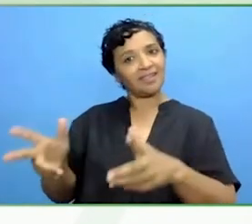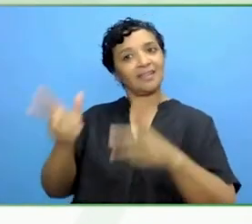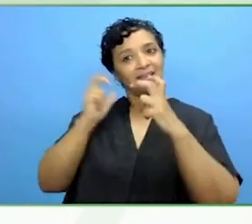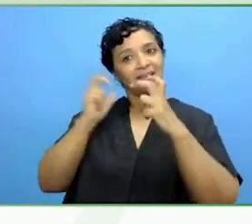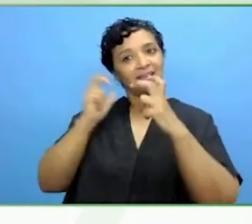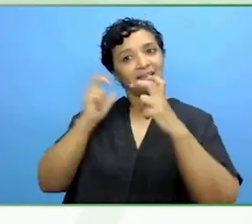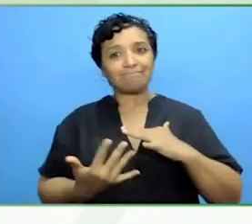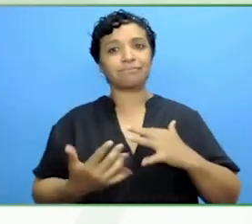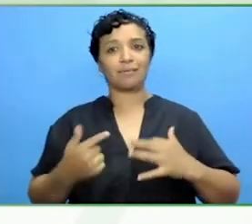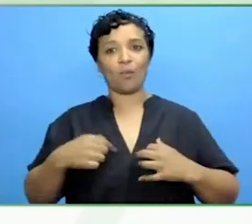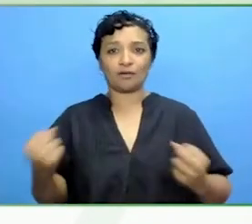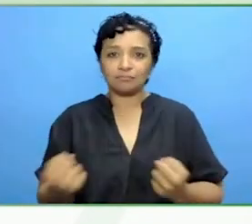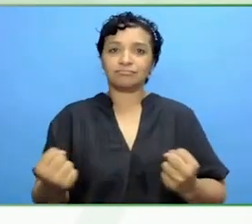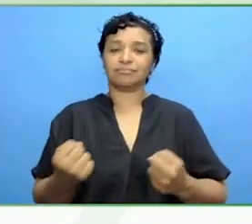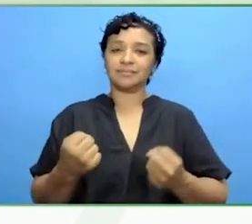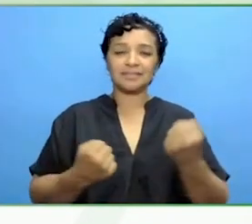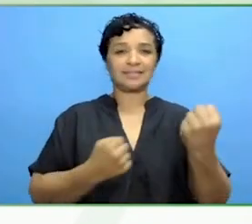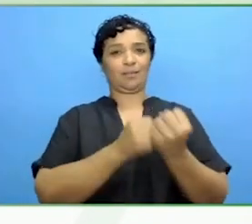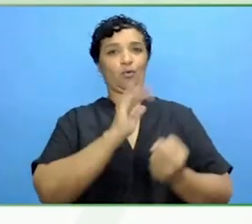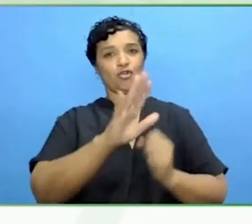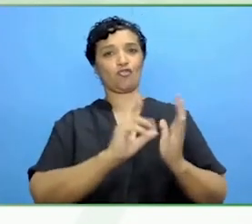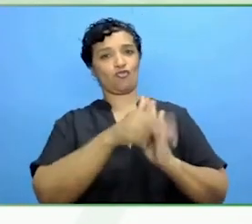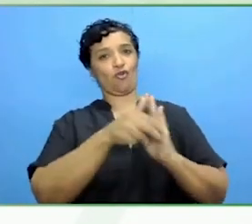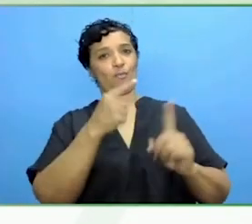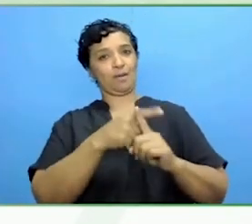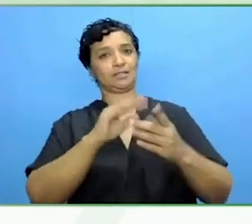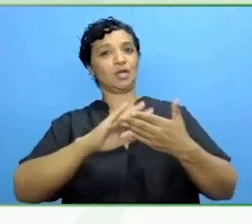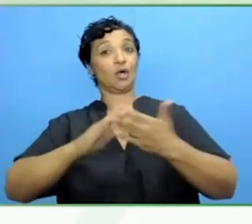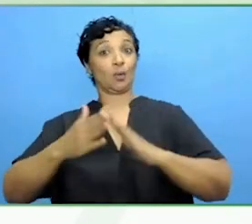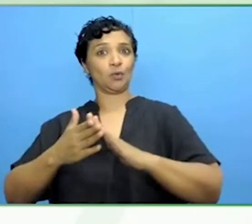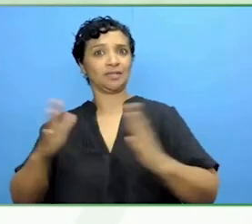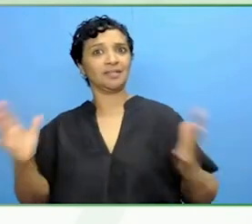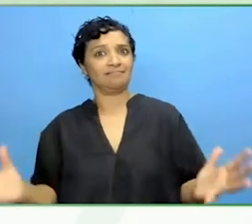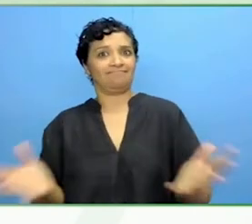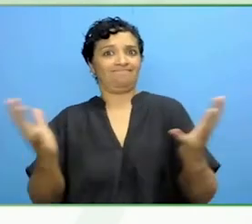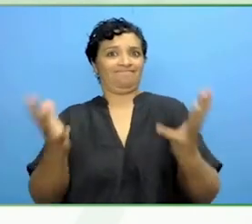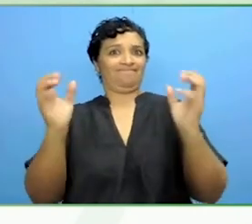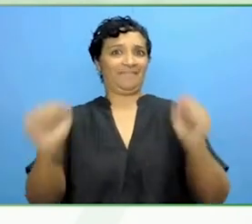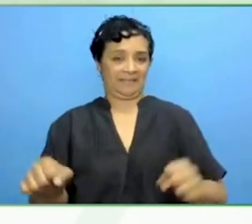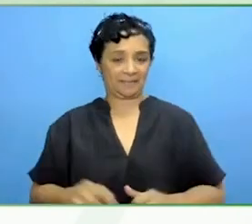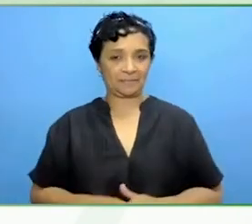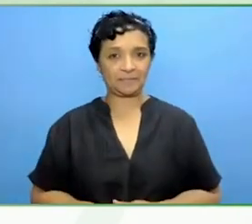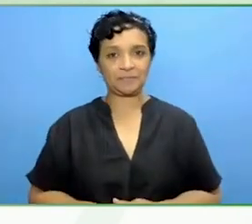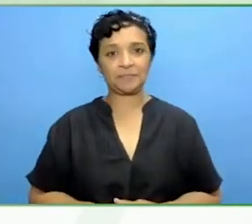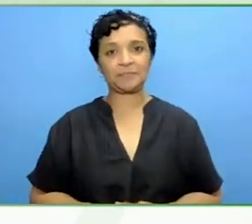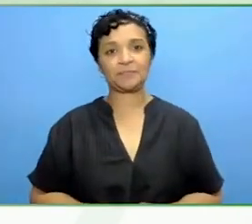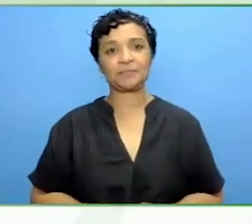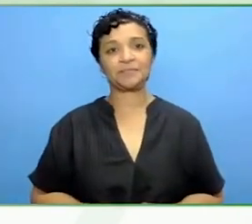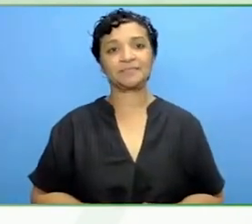better support her and the community that we both try to represent. Well said.